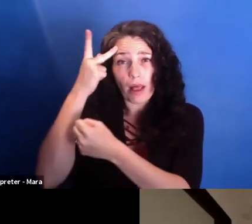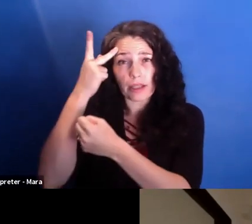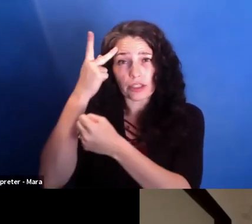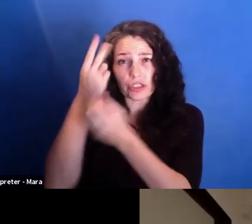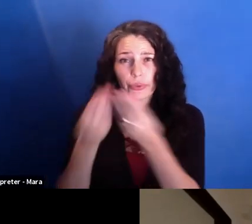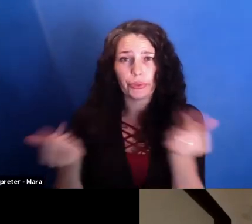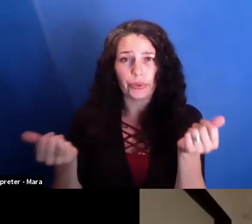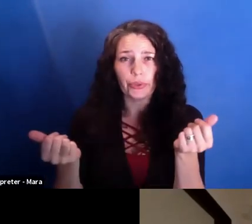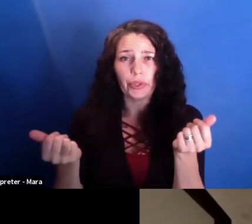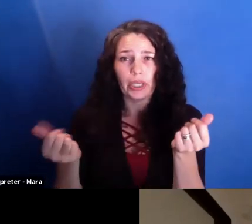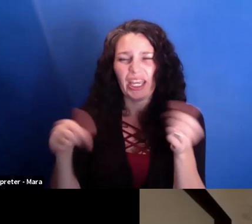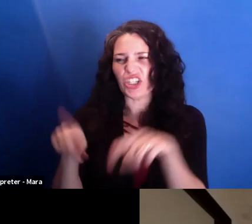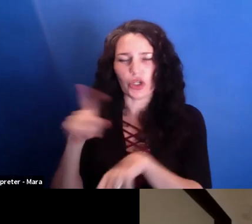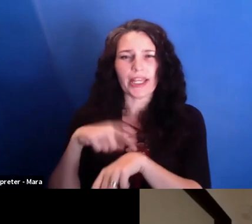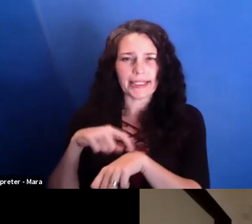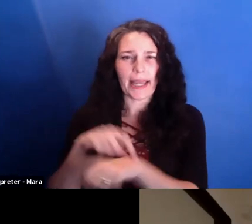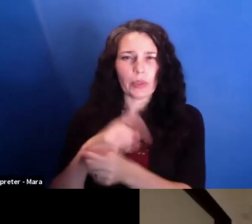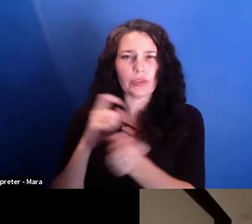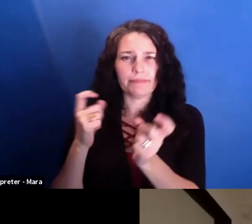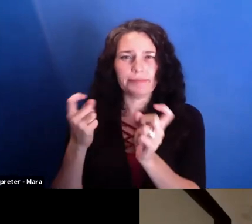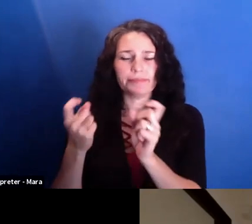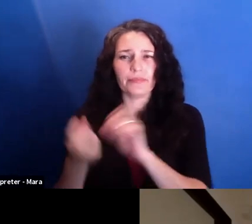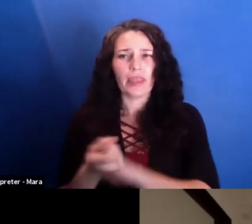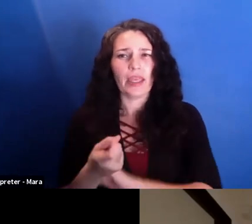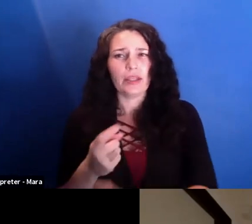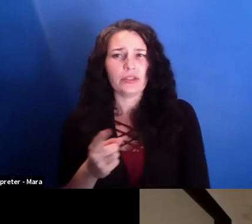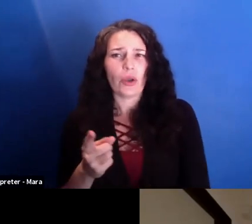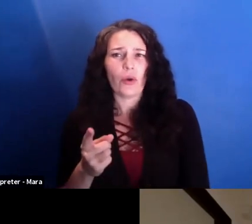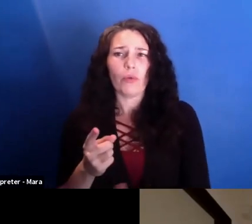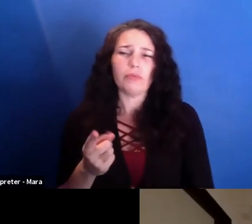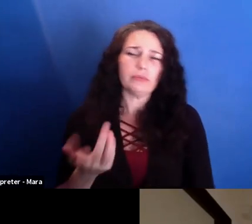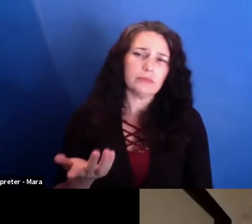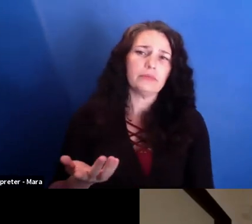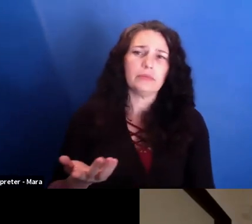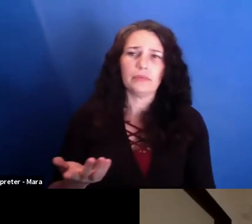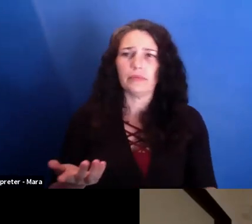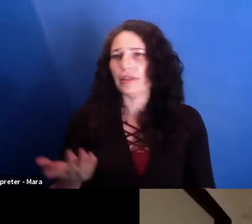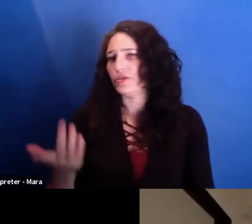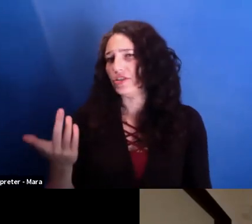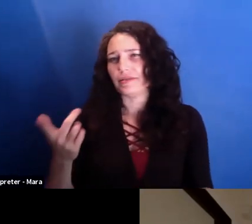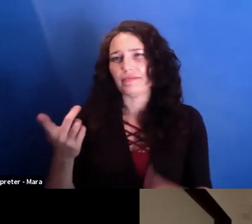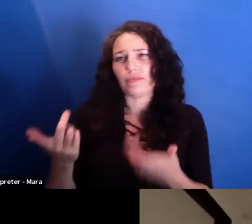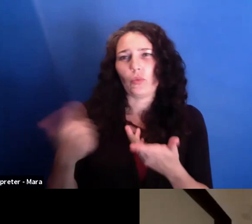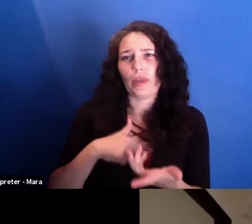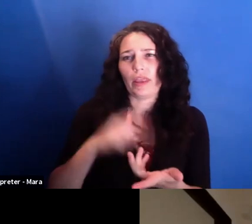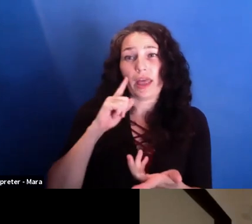So in a way, we felt it will be they will win. They're just too powerful. They really have the country in their hands in certain years.